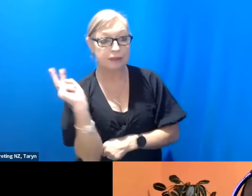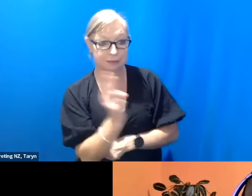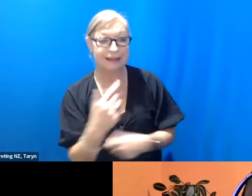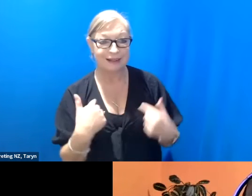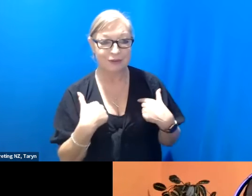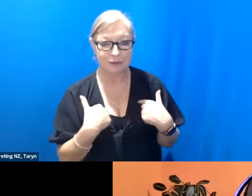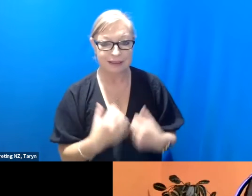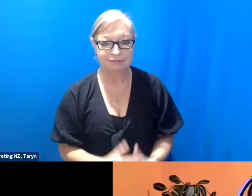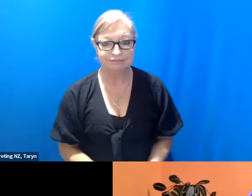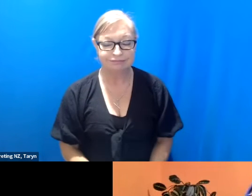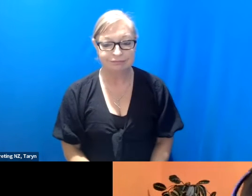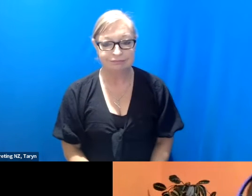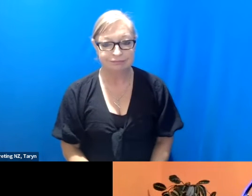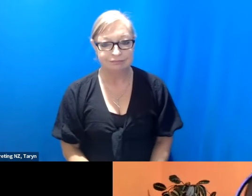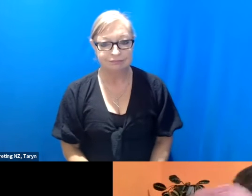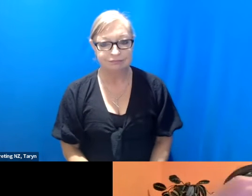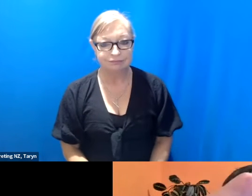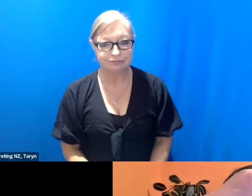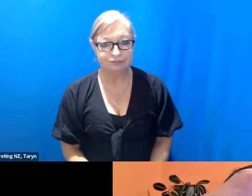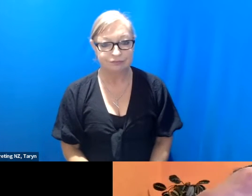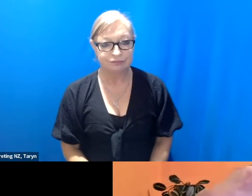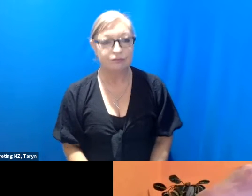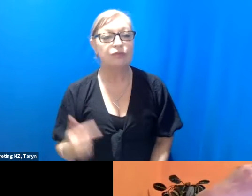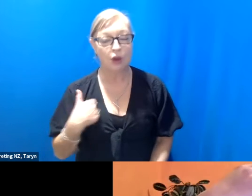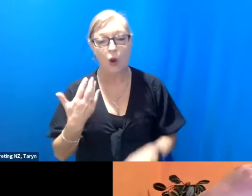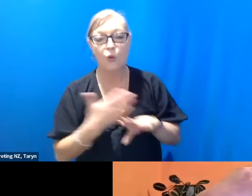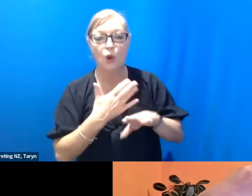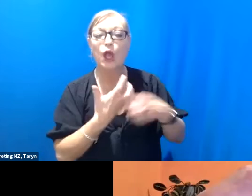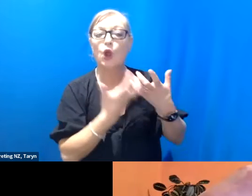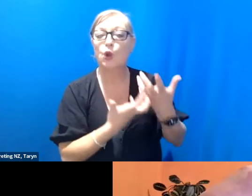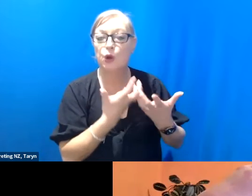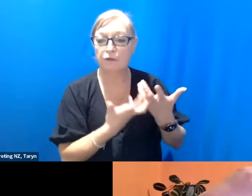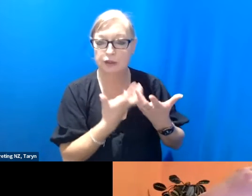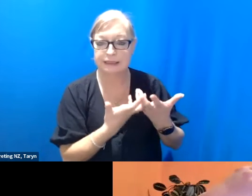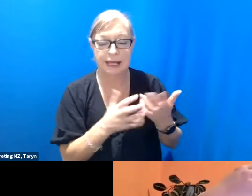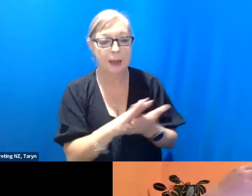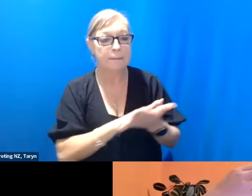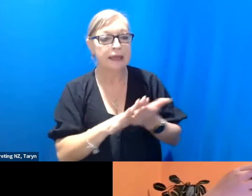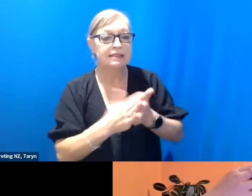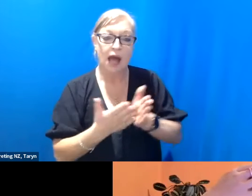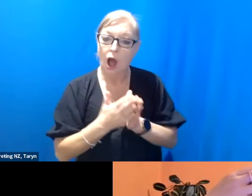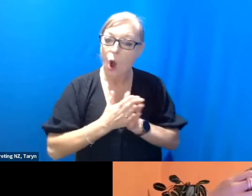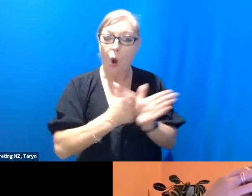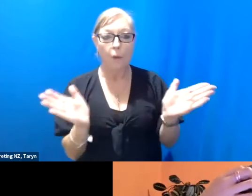how I engage in a university position and how I open up my practice as an artist to students.